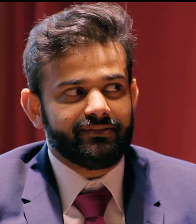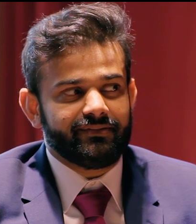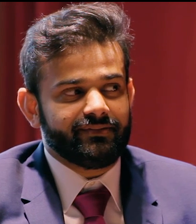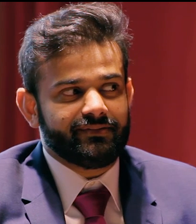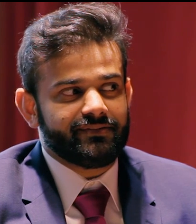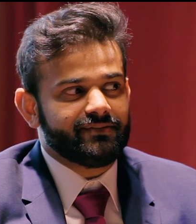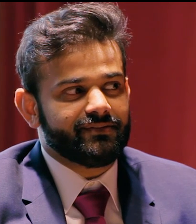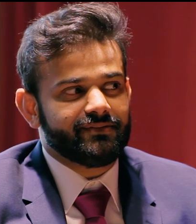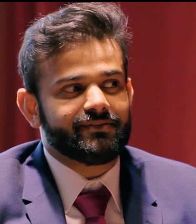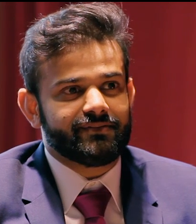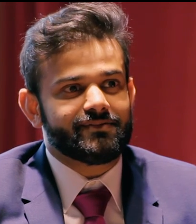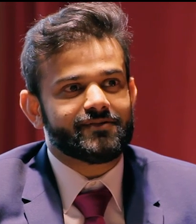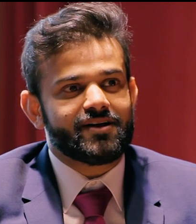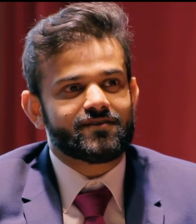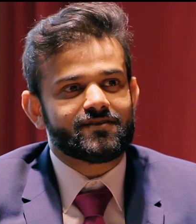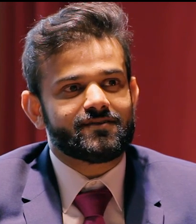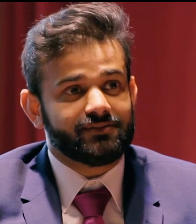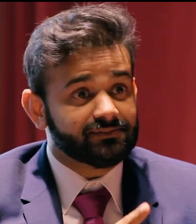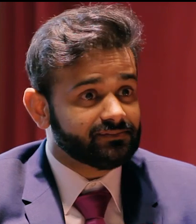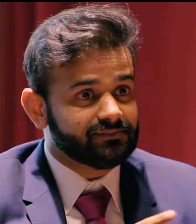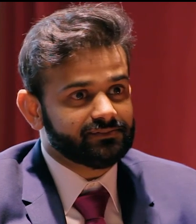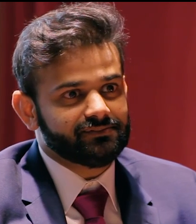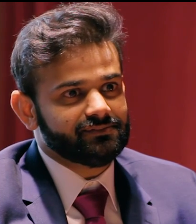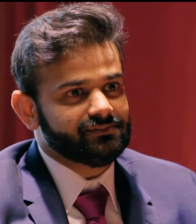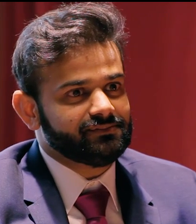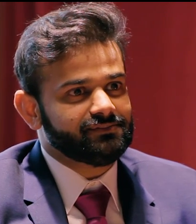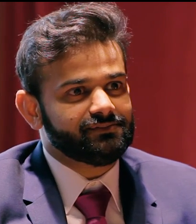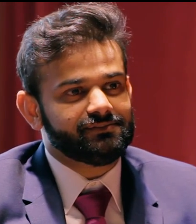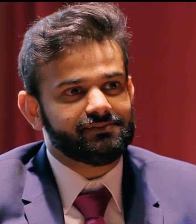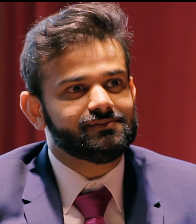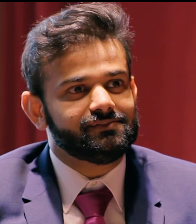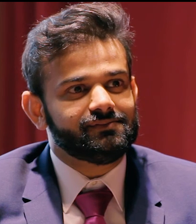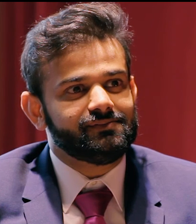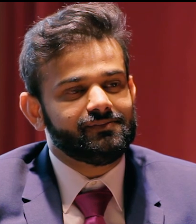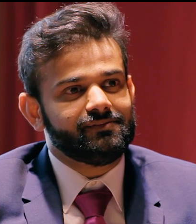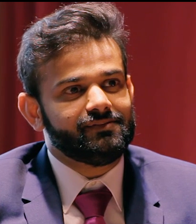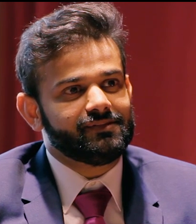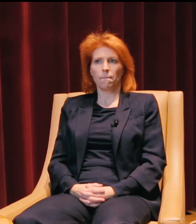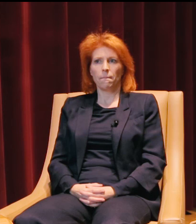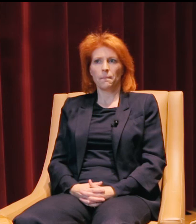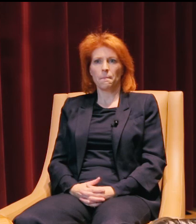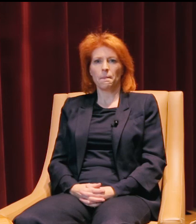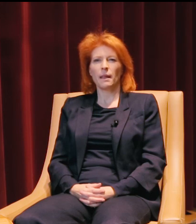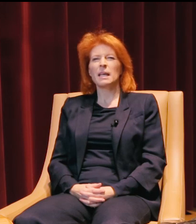maybe using your mountain climbing in the MBA program? Bringing it into your program?